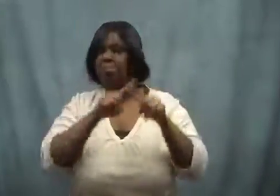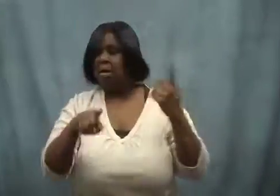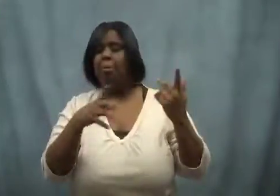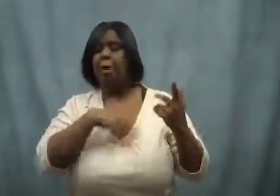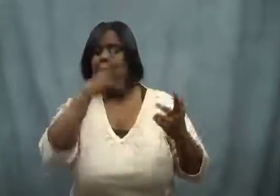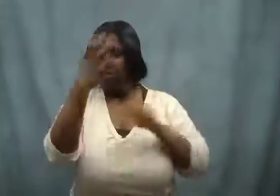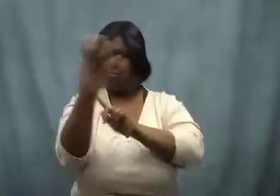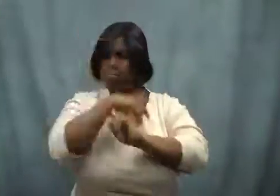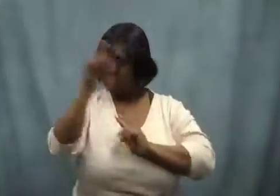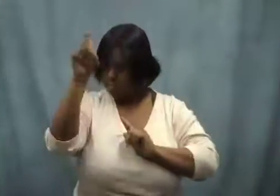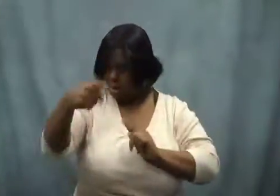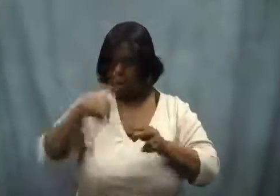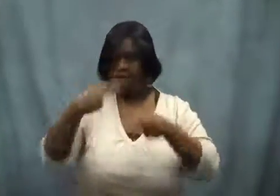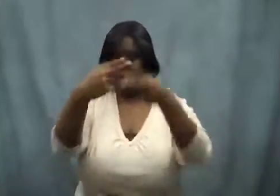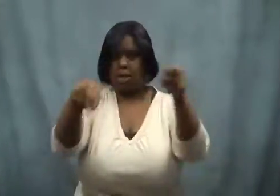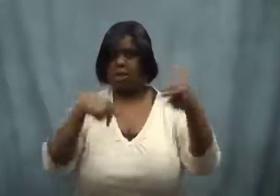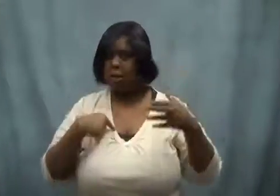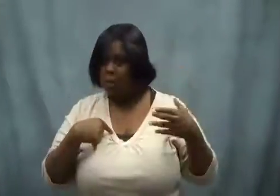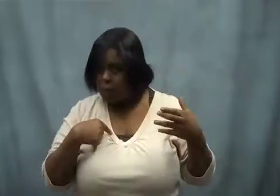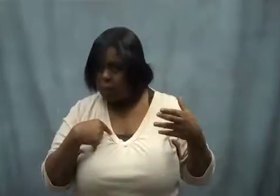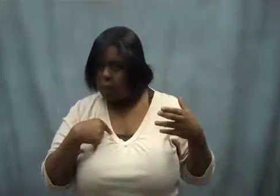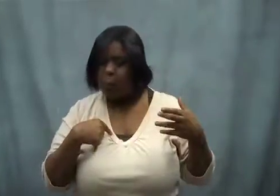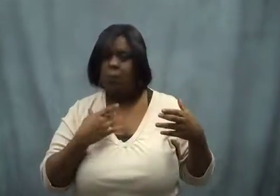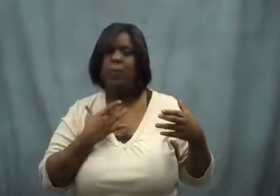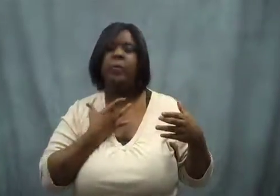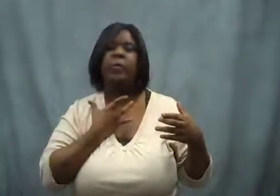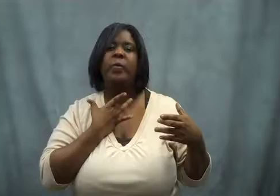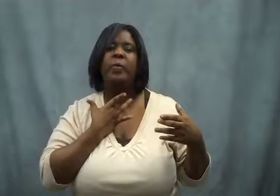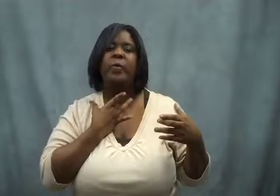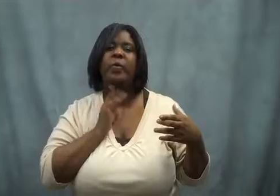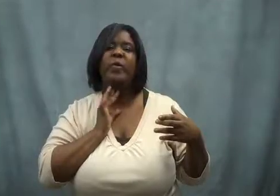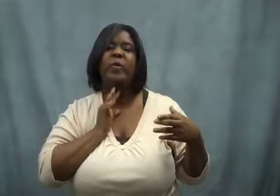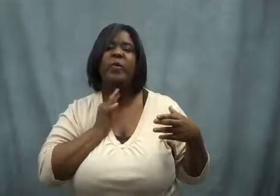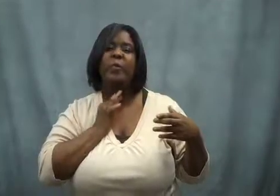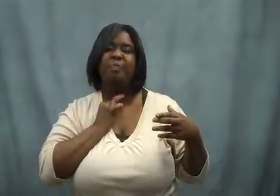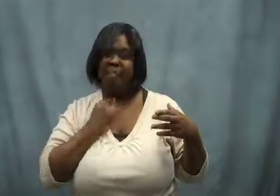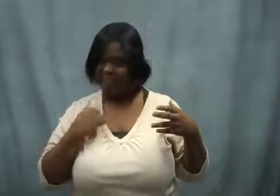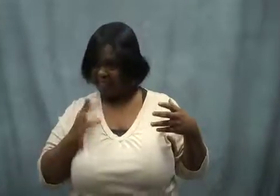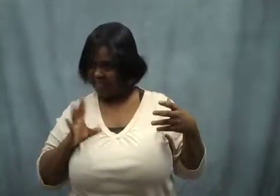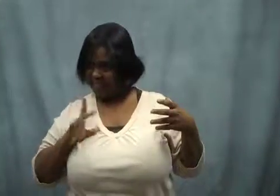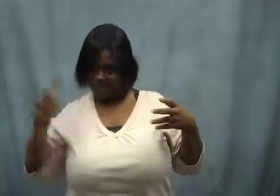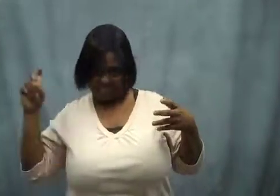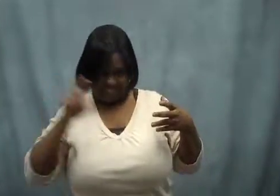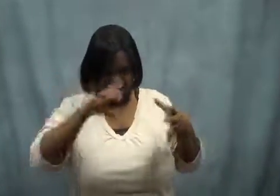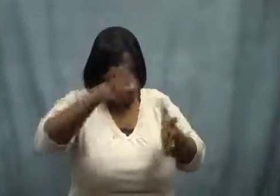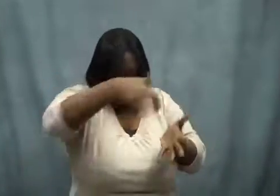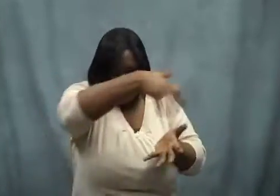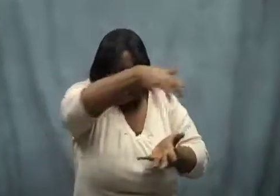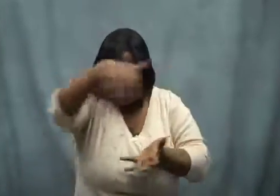My mother told me I had to get some regular eggs too.